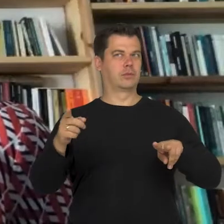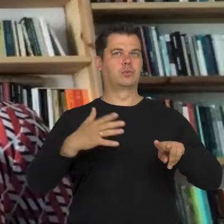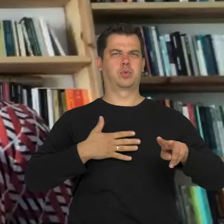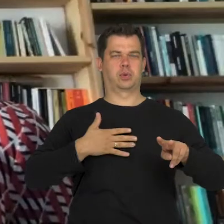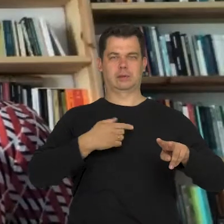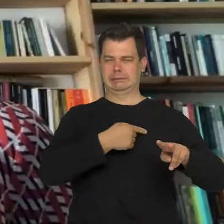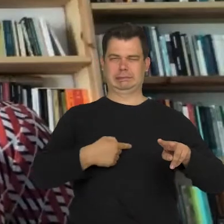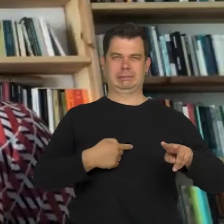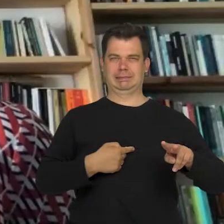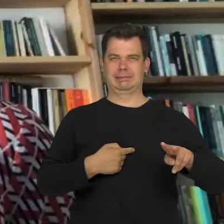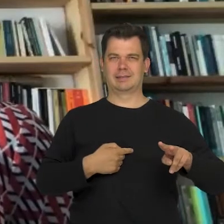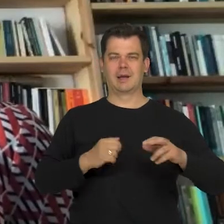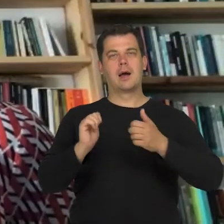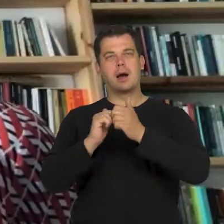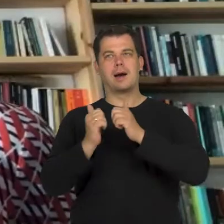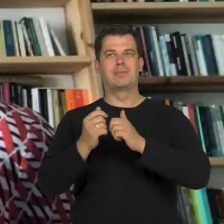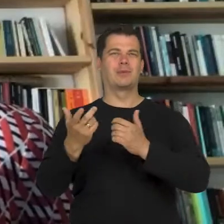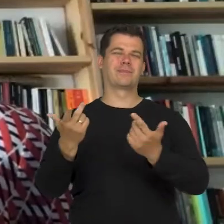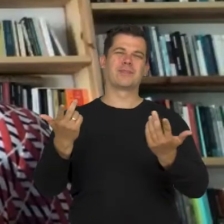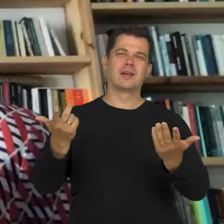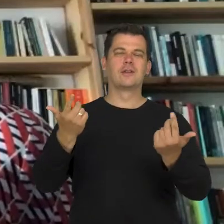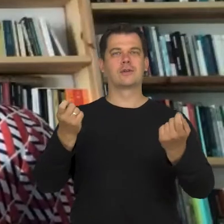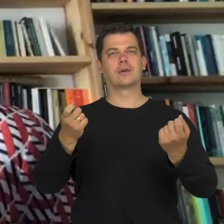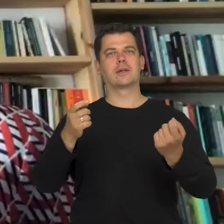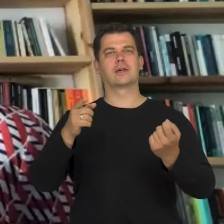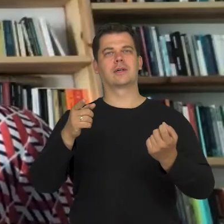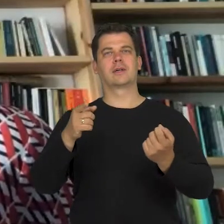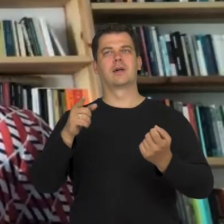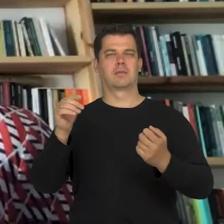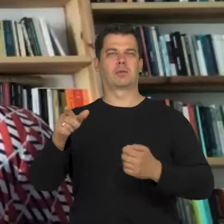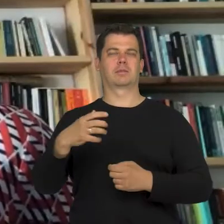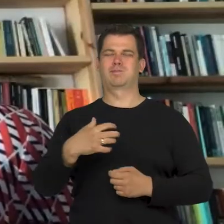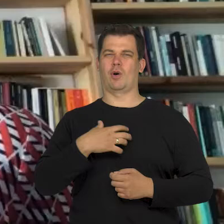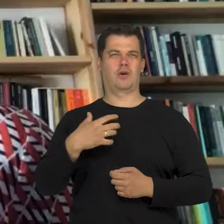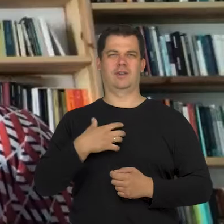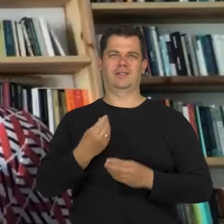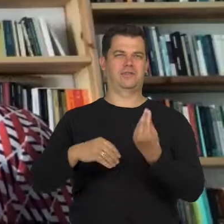and something more harmful than just looking.